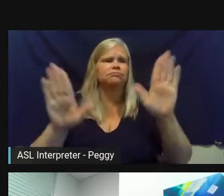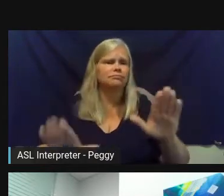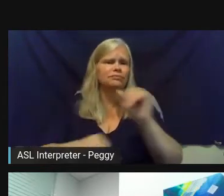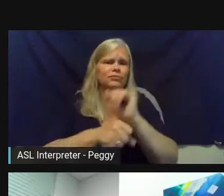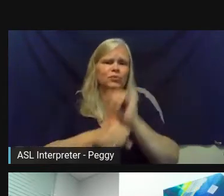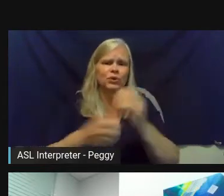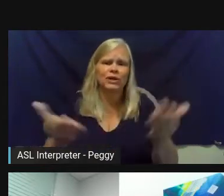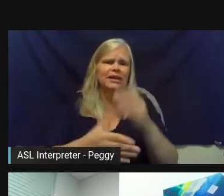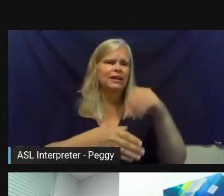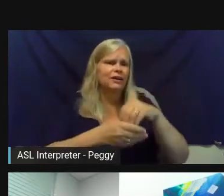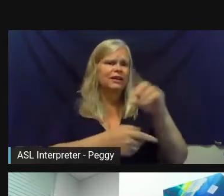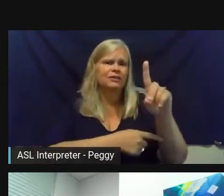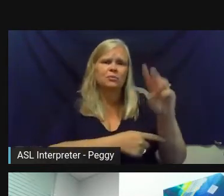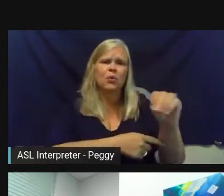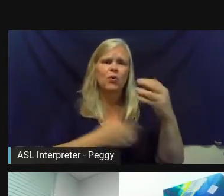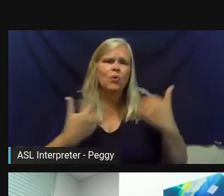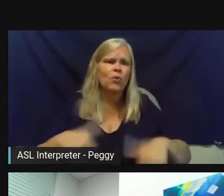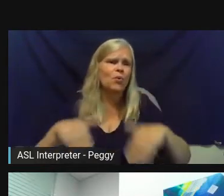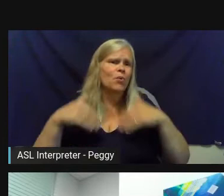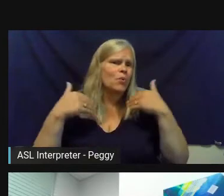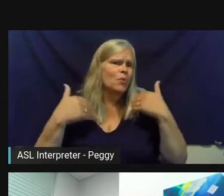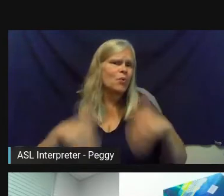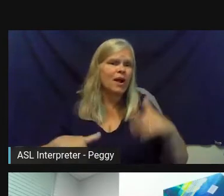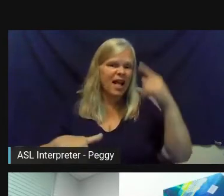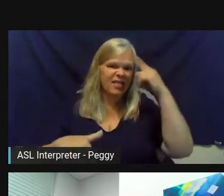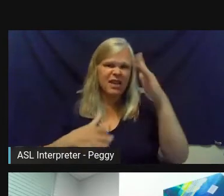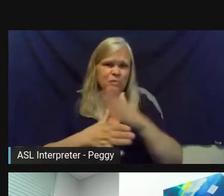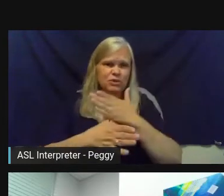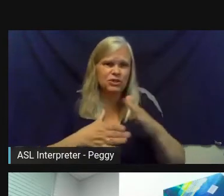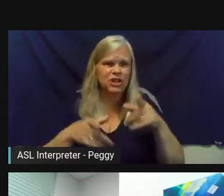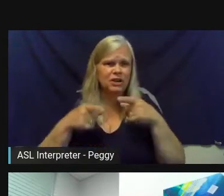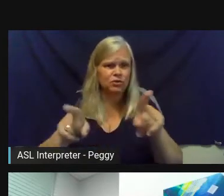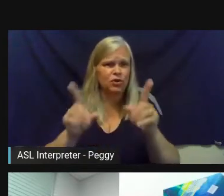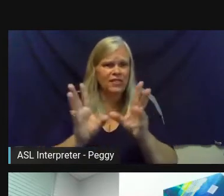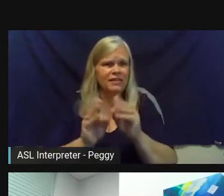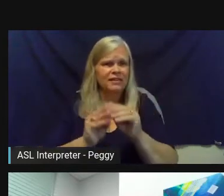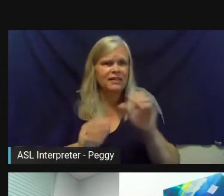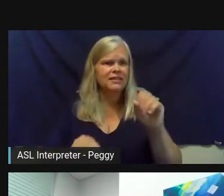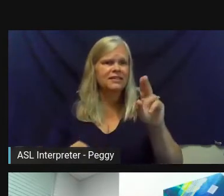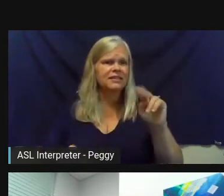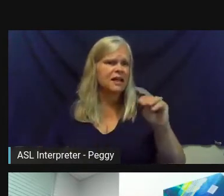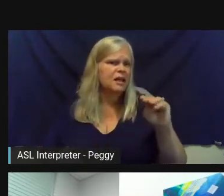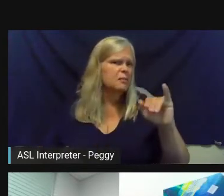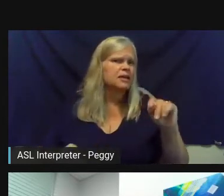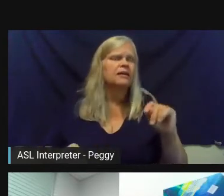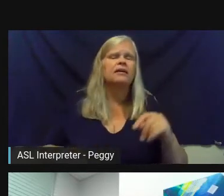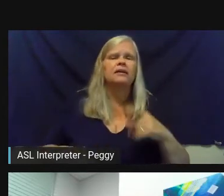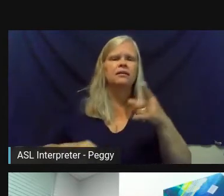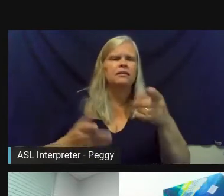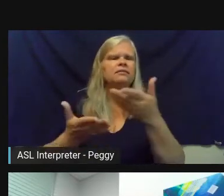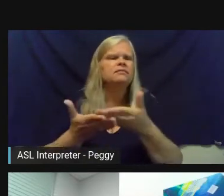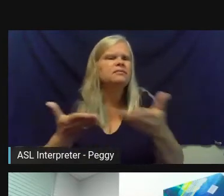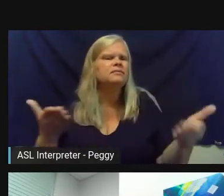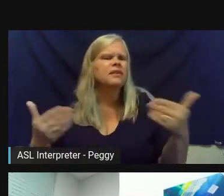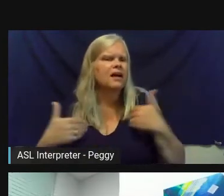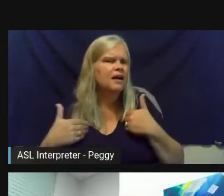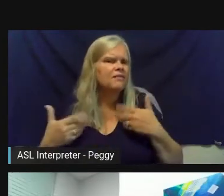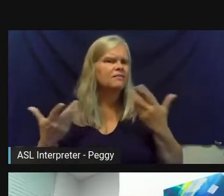And as was shared, I think, in the Summit materials that you all have, starting late last year, they